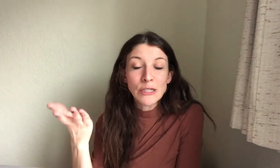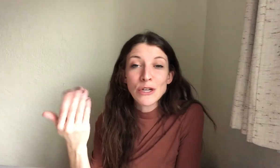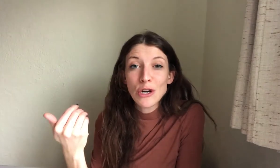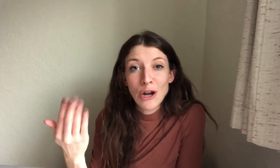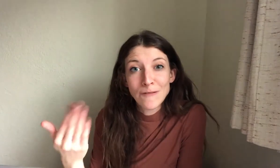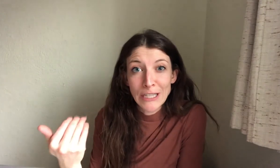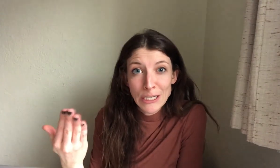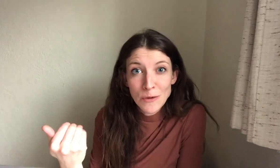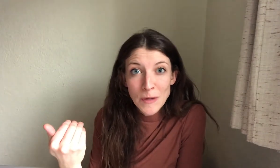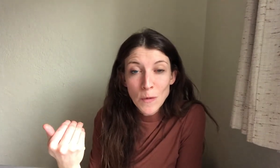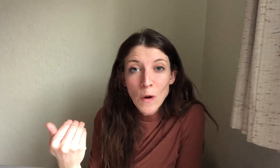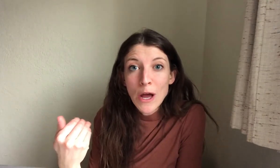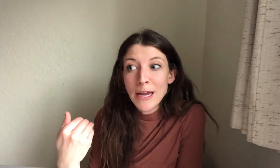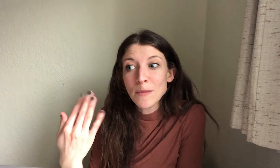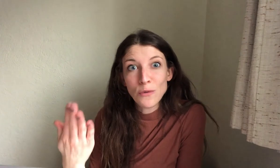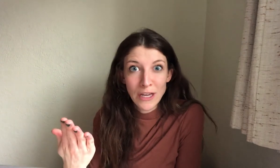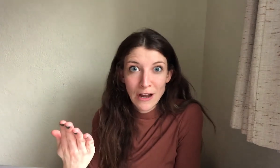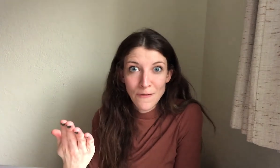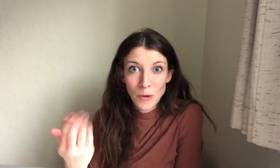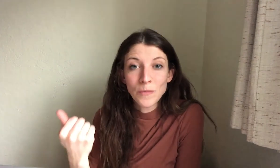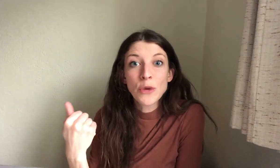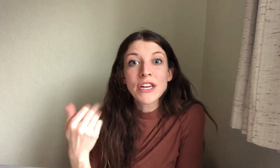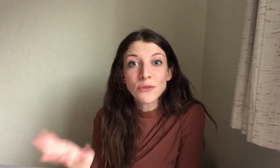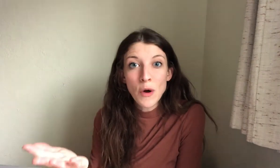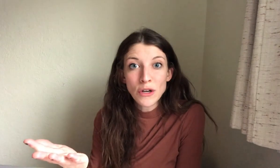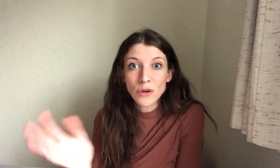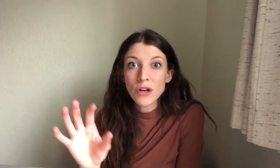when you're in a conversation with people can be really uncomfortable. So this remote control can